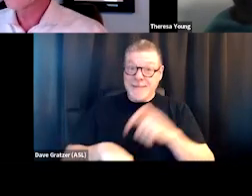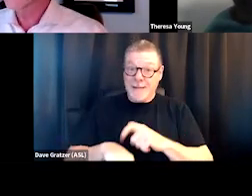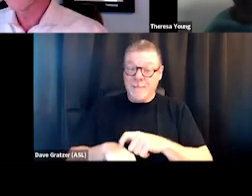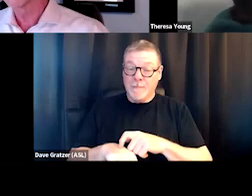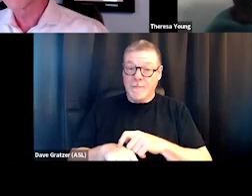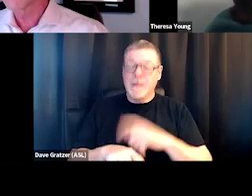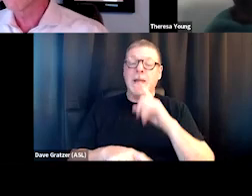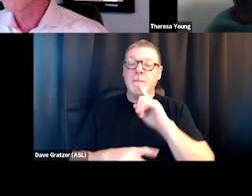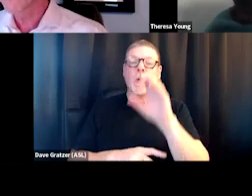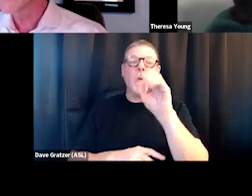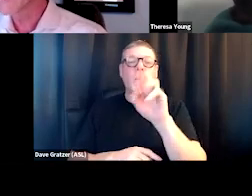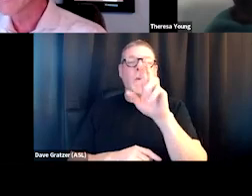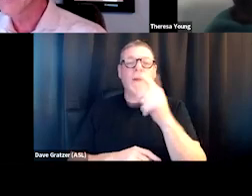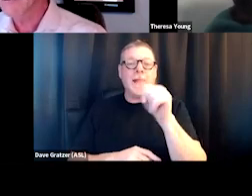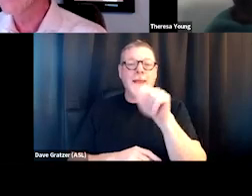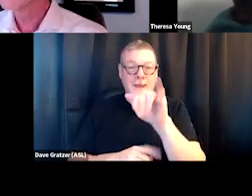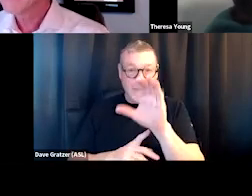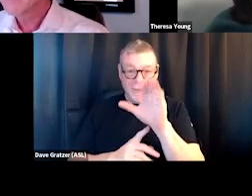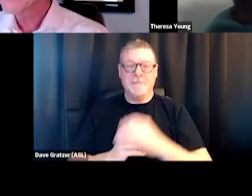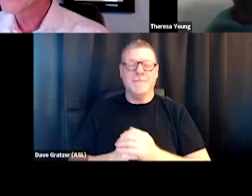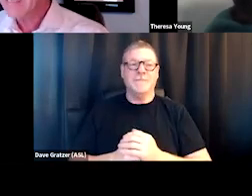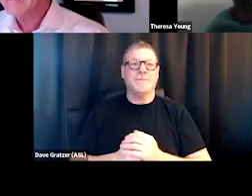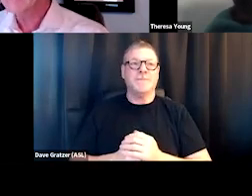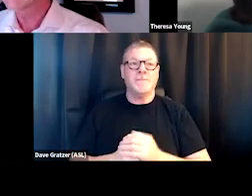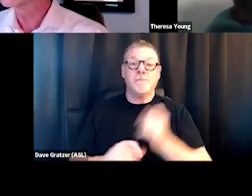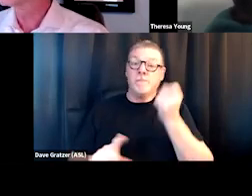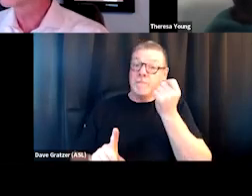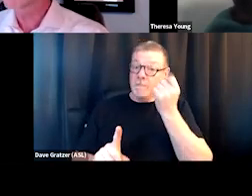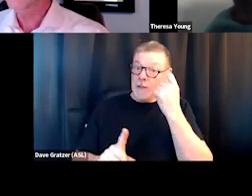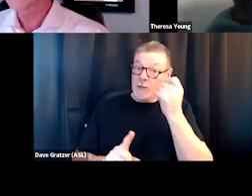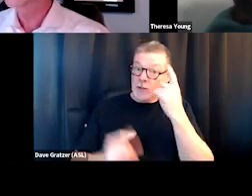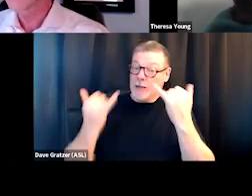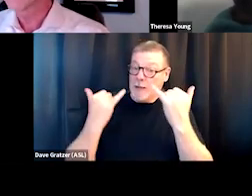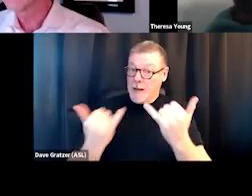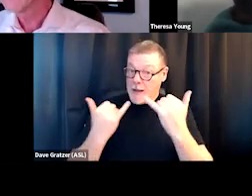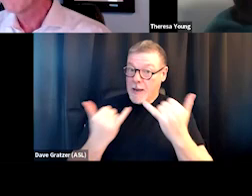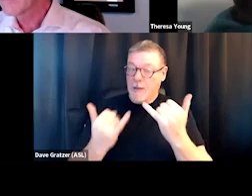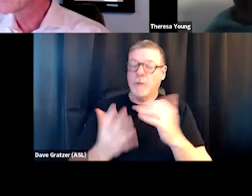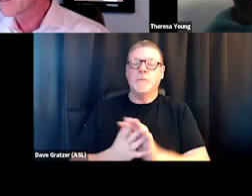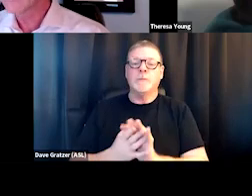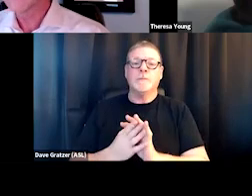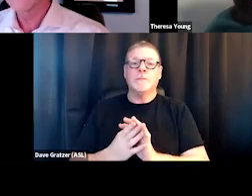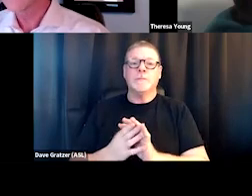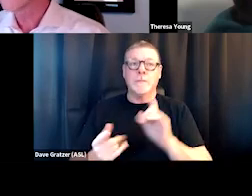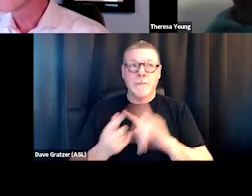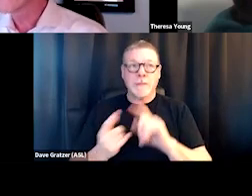which is what a lot of recovery organizations are, understanding now that there are things around PHI, CFR 42,